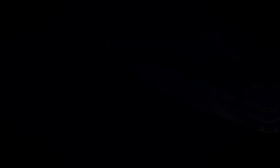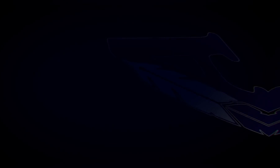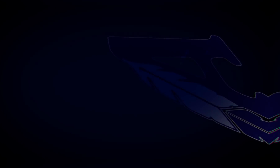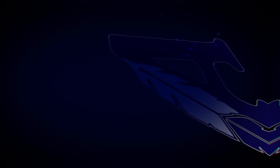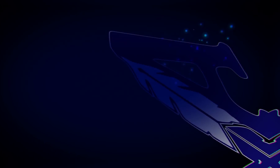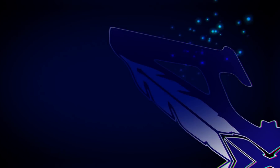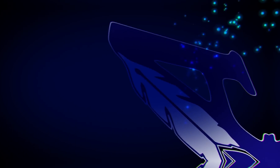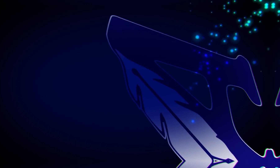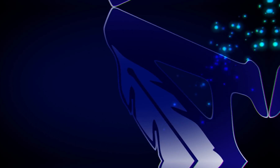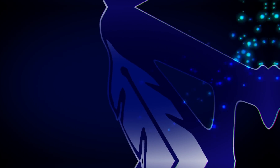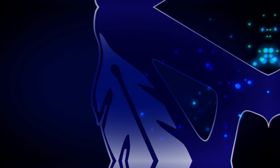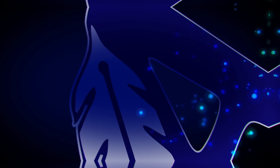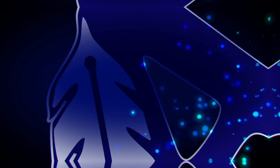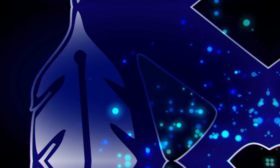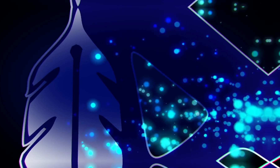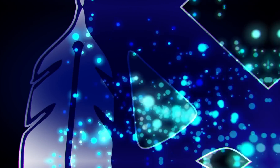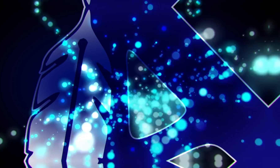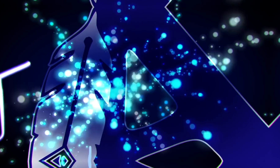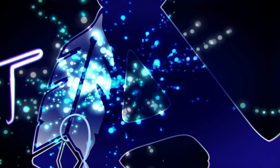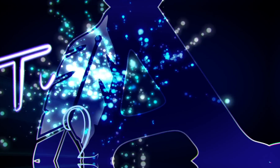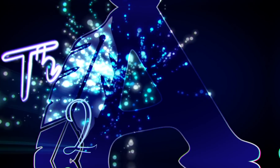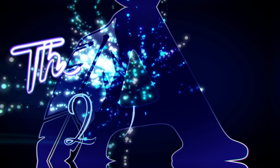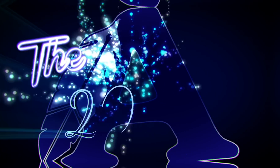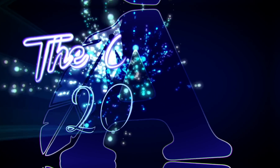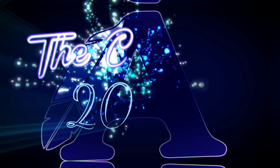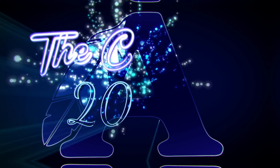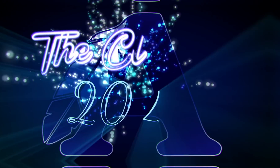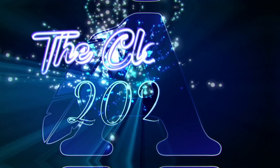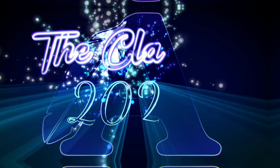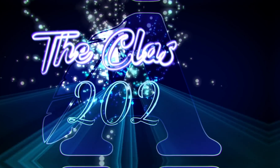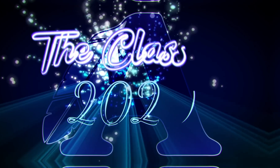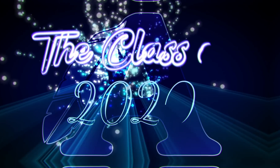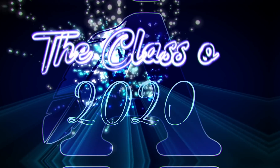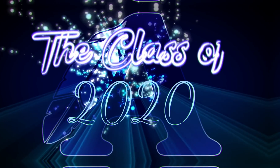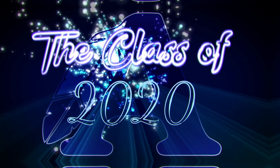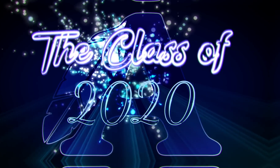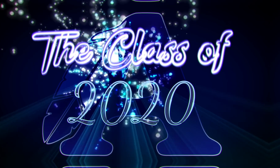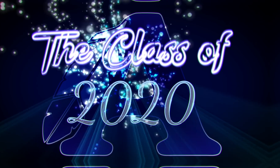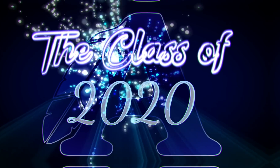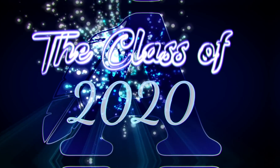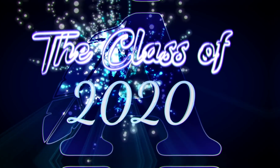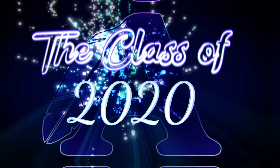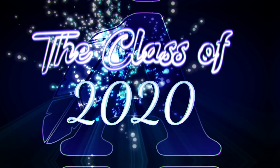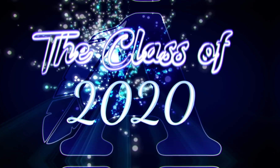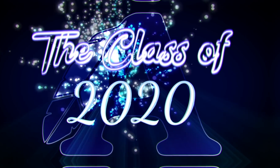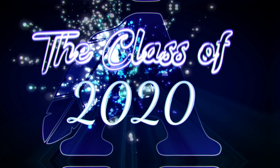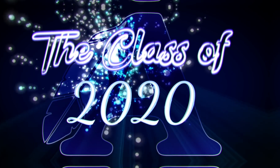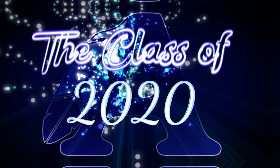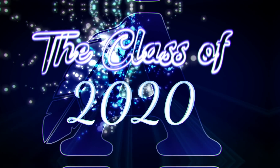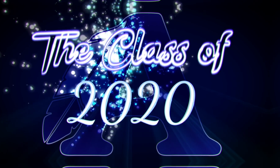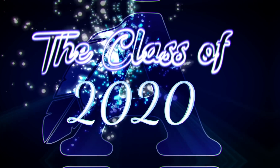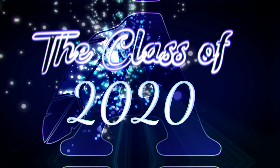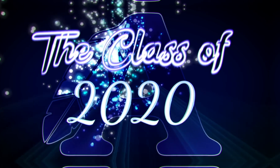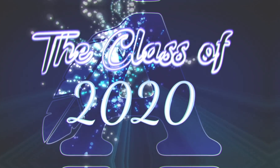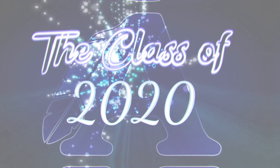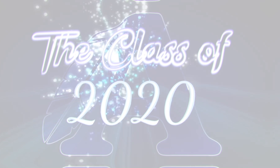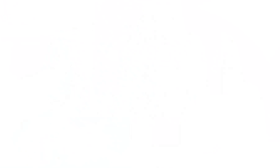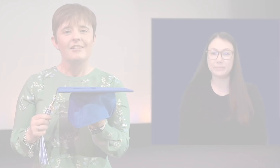AN ANIMATION APPEARS IT READS CLASS OF 2020. PRINCIPAL KELLY CREASY IS ON STAGE HOLDING A CAP AND TASSEL.